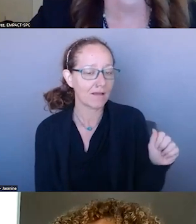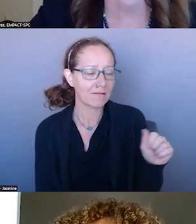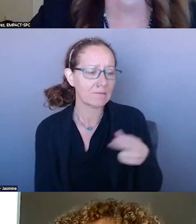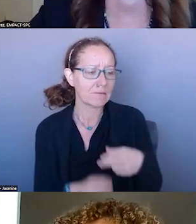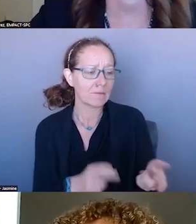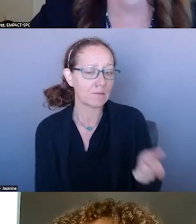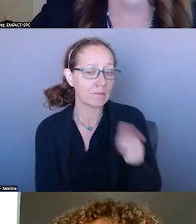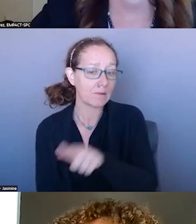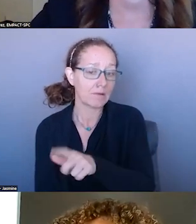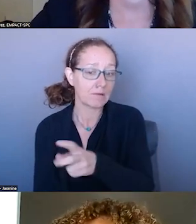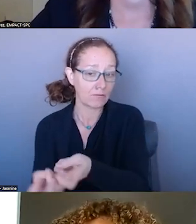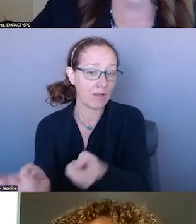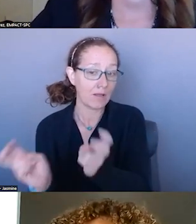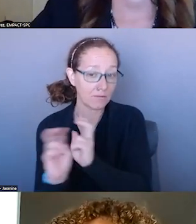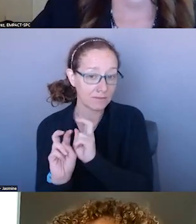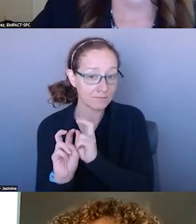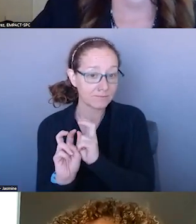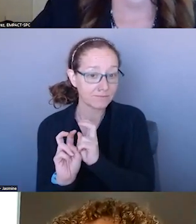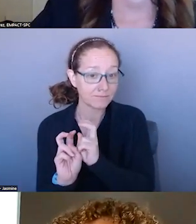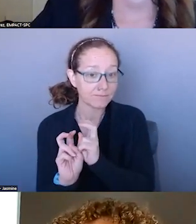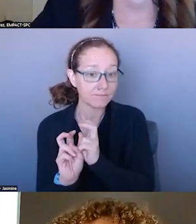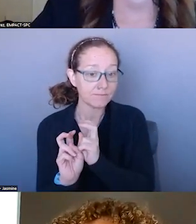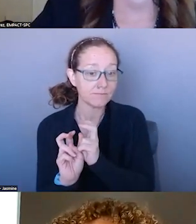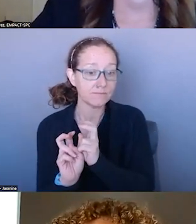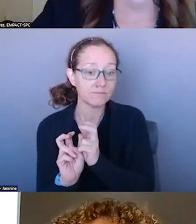ROUND TABLE. CAN I HAVE JUSTIN CHASE AND PAUL.